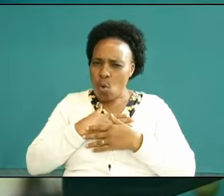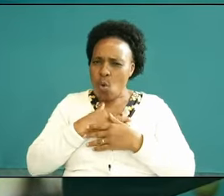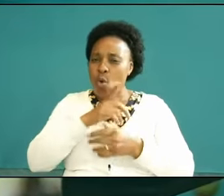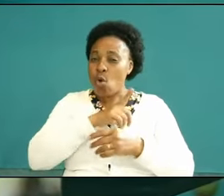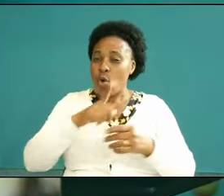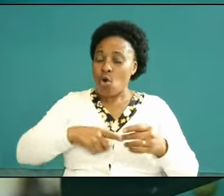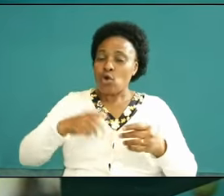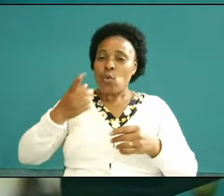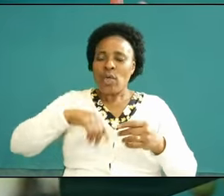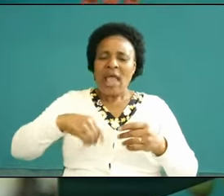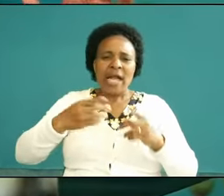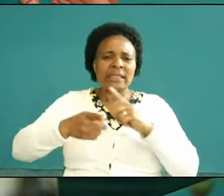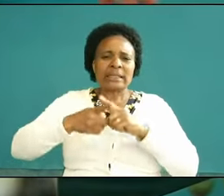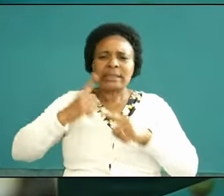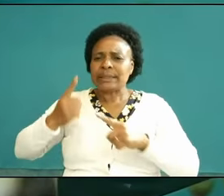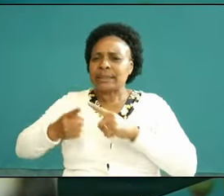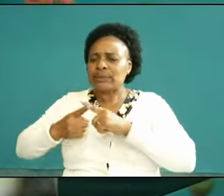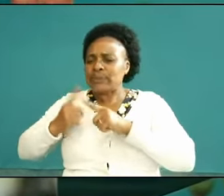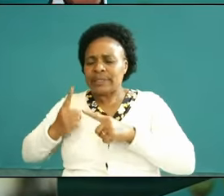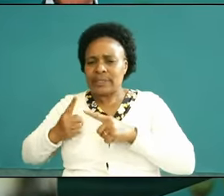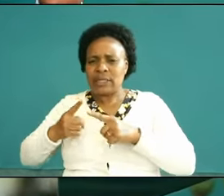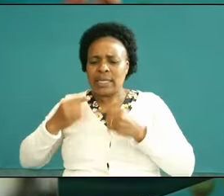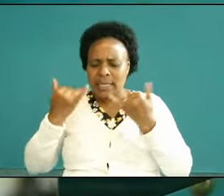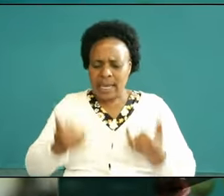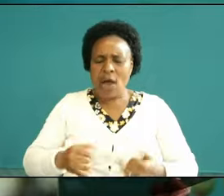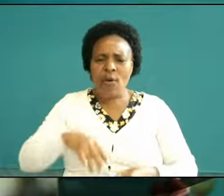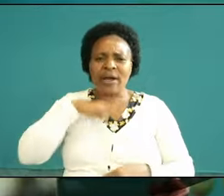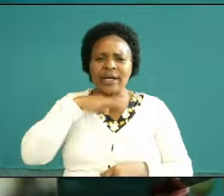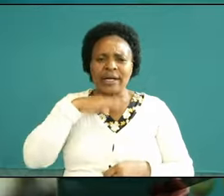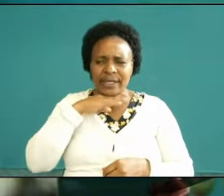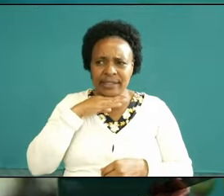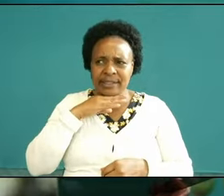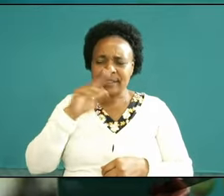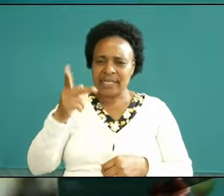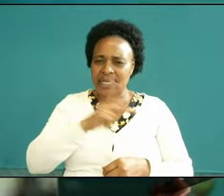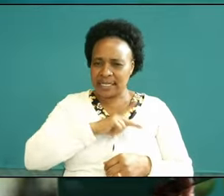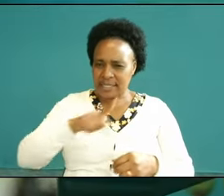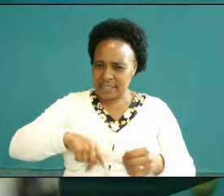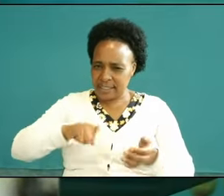doomed we we we we are dying you know that is in 2 Kings chapter 6 you can see that story we are